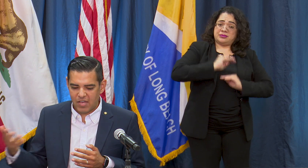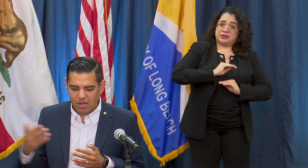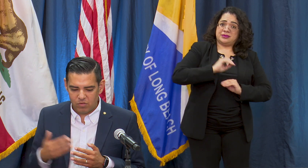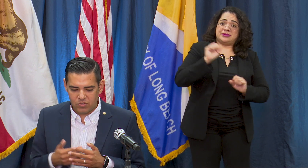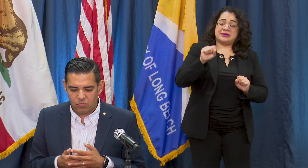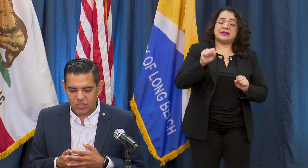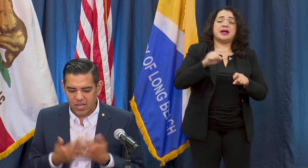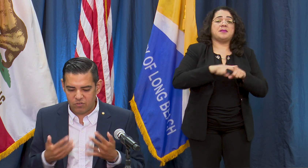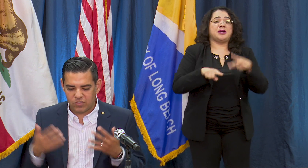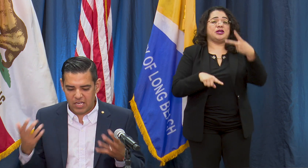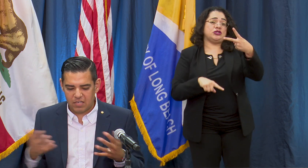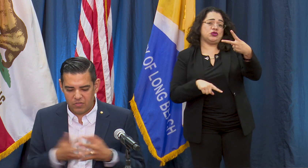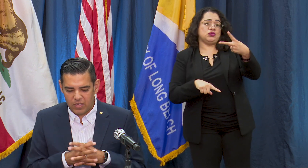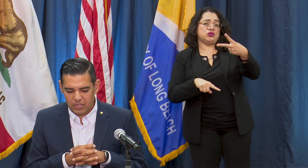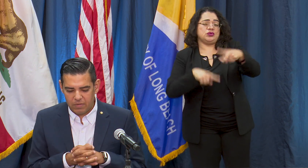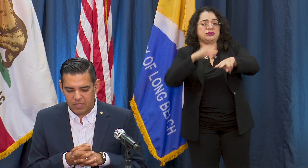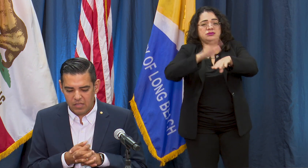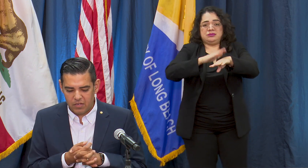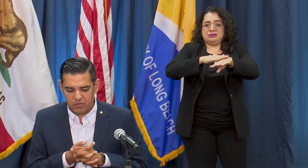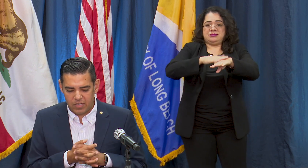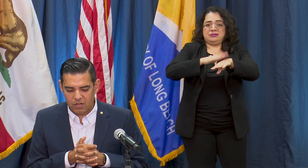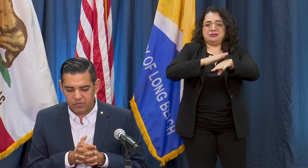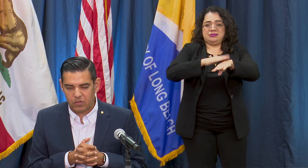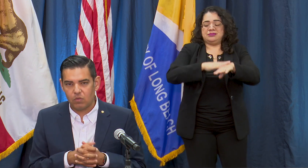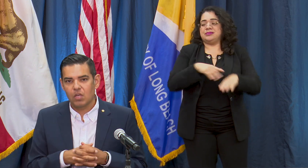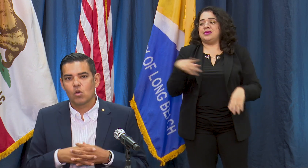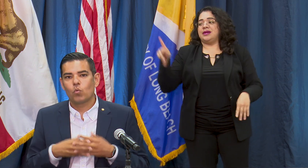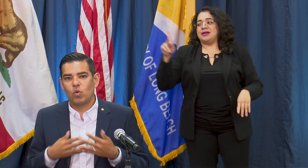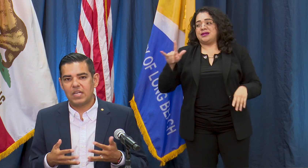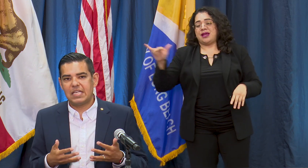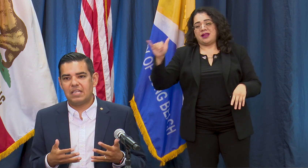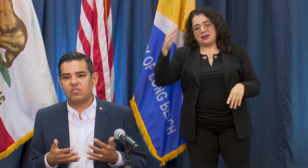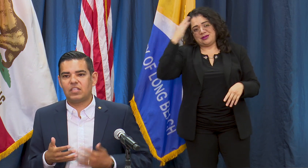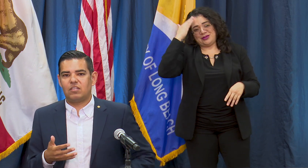that which I understand and I think Kelly understand also. One is